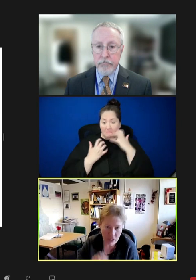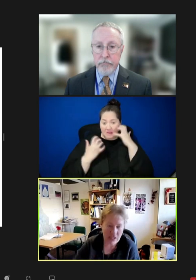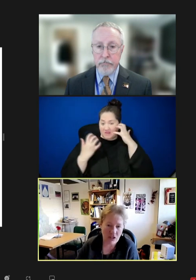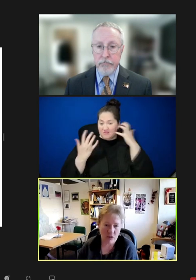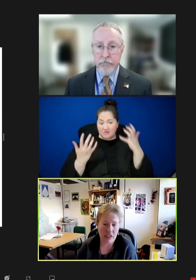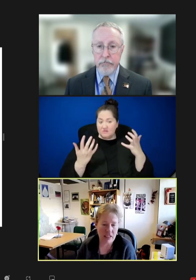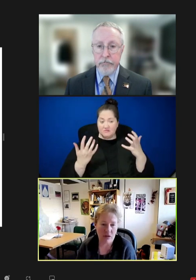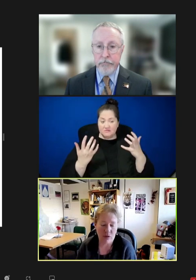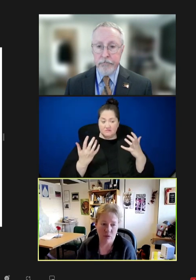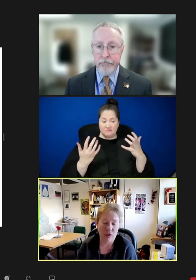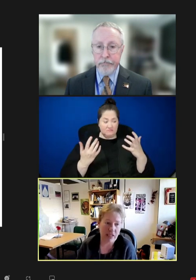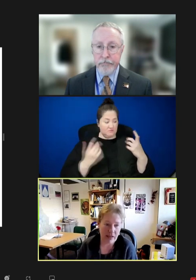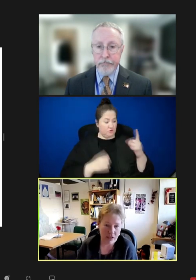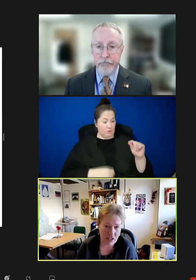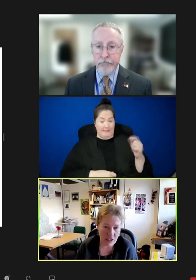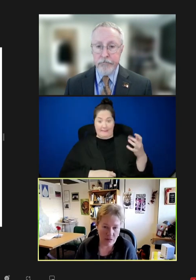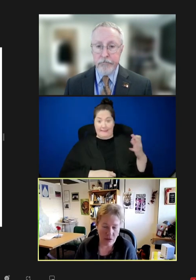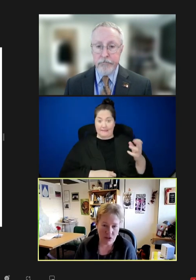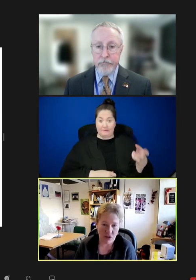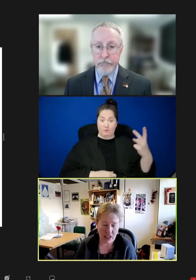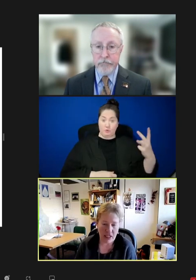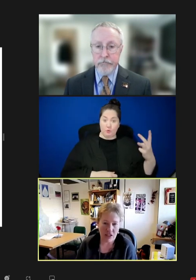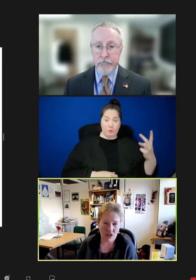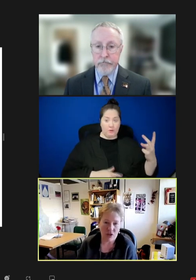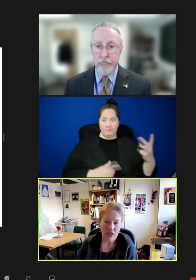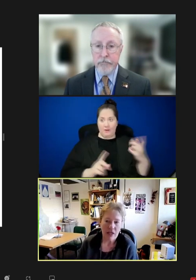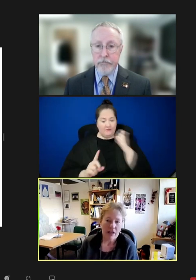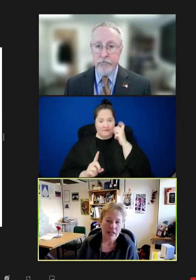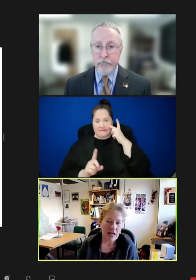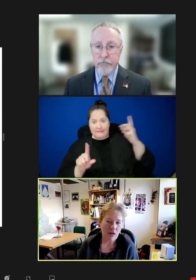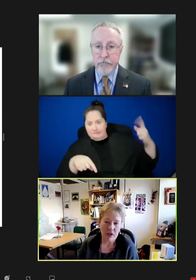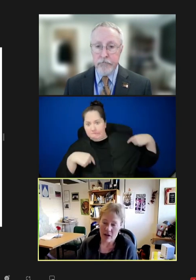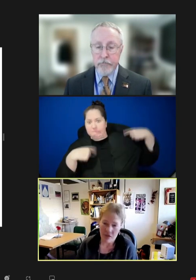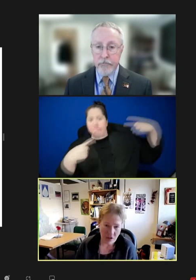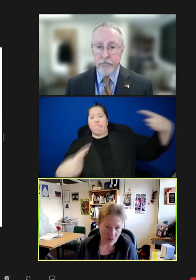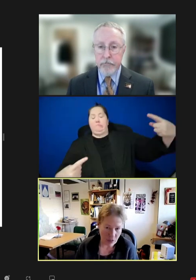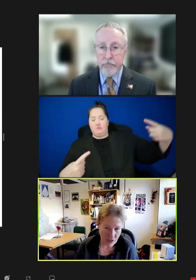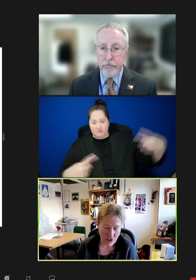cases in 2019. We really haven't seen measles for decades. So, not only everything you mentioned,